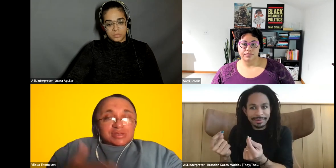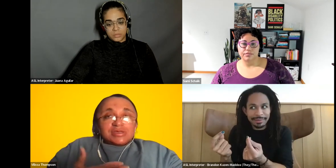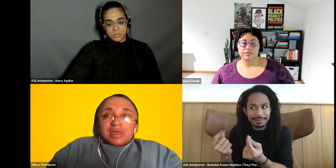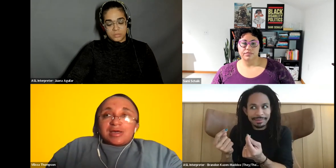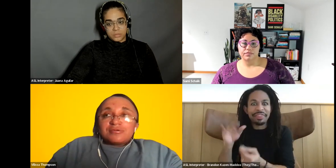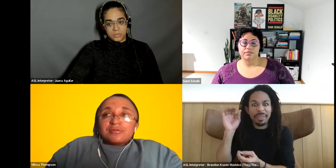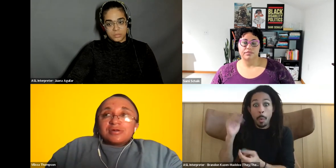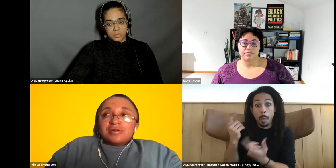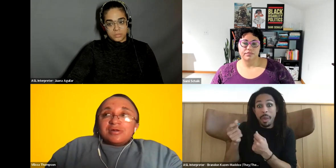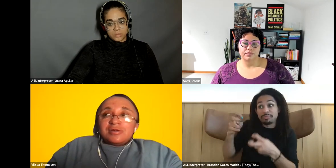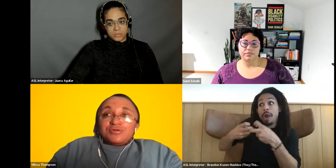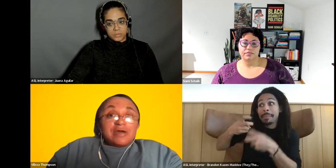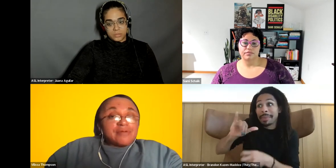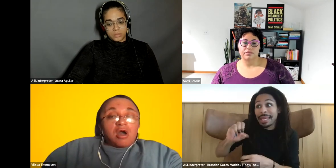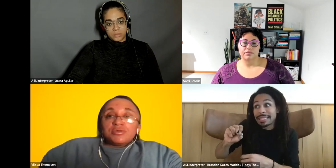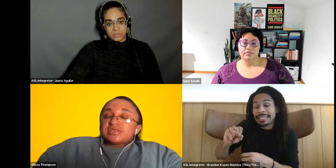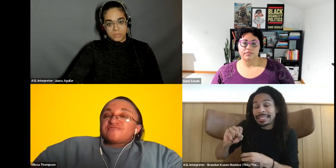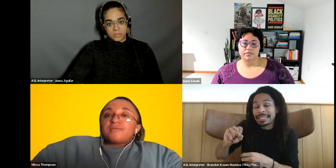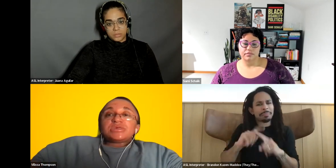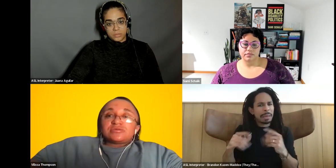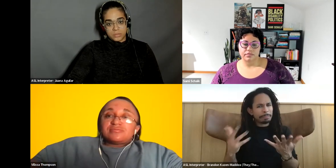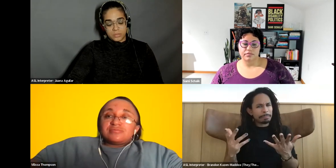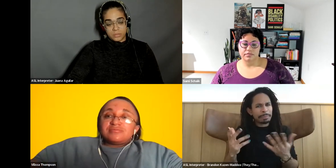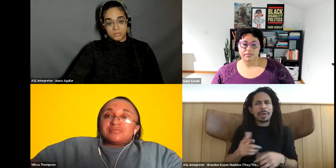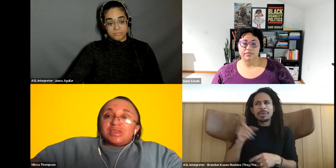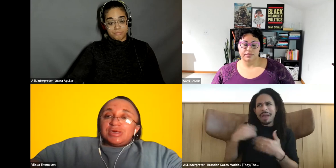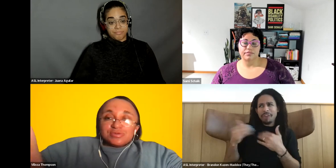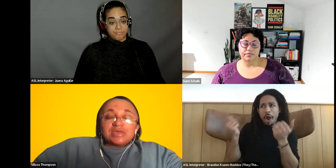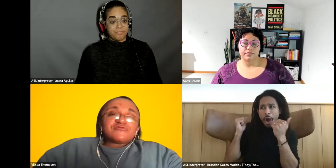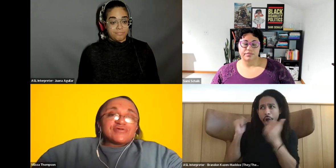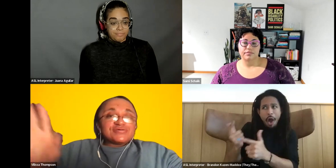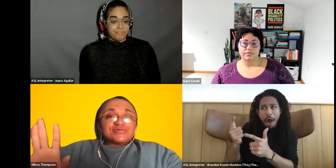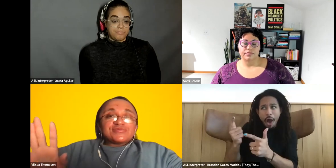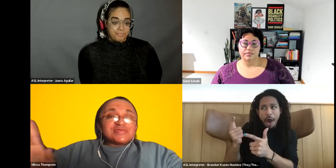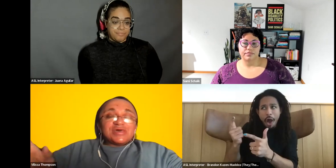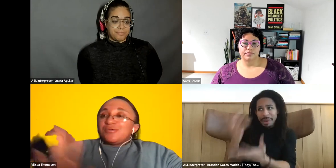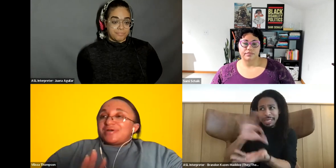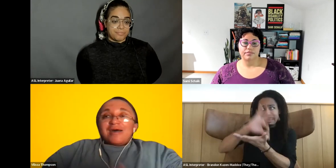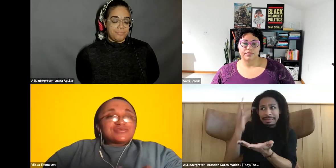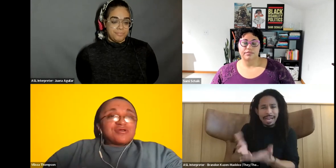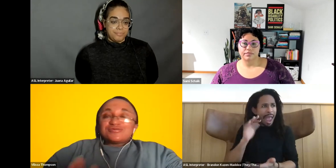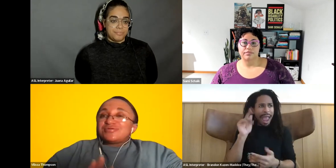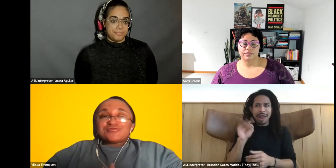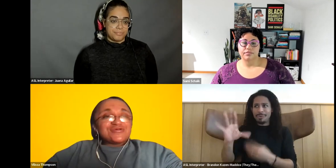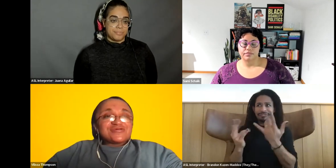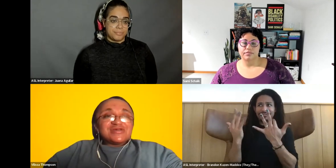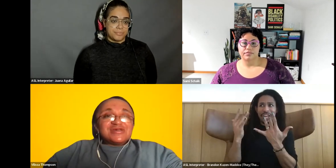particularly. Now Vilissa Thompson: we have all this information literally at your fingertips. But I know when I started doing this work